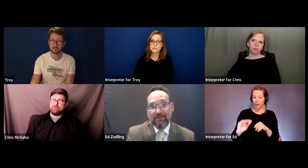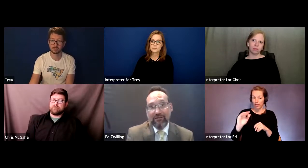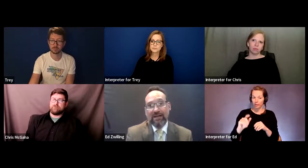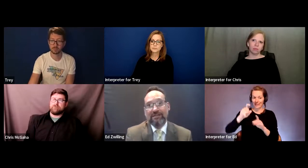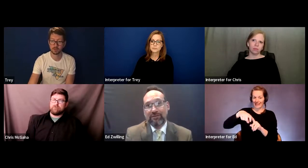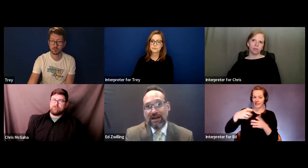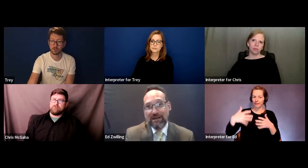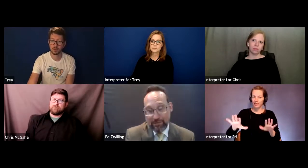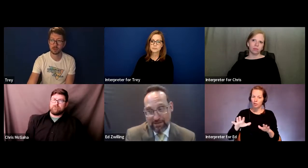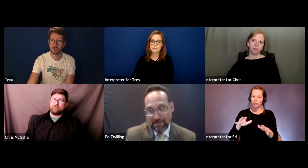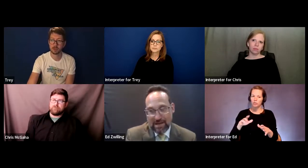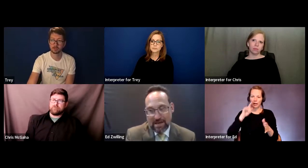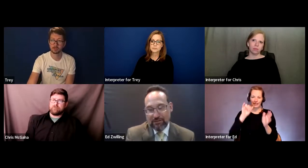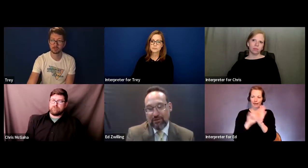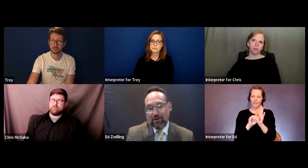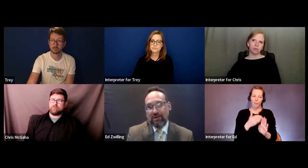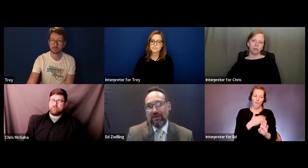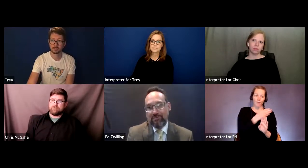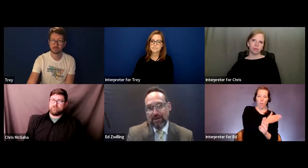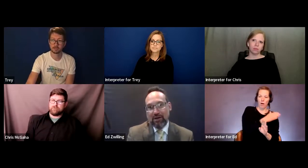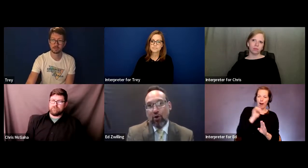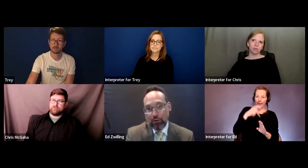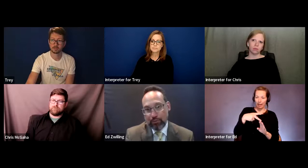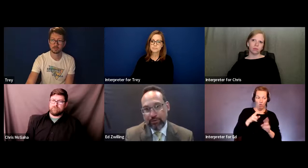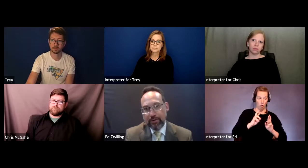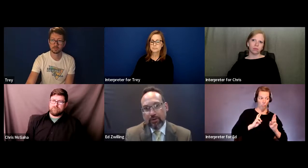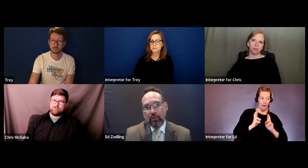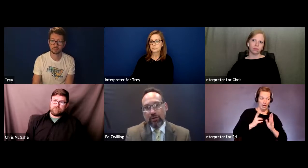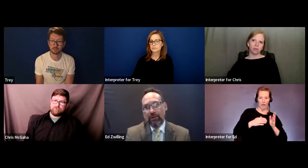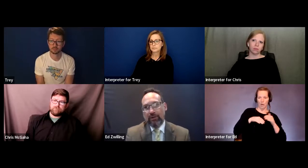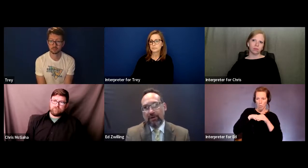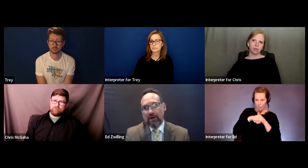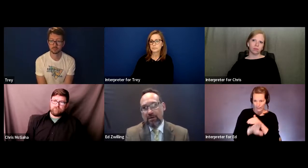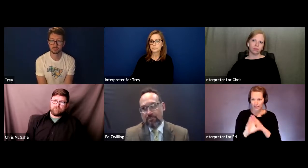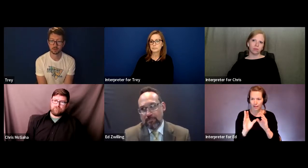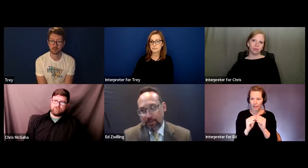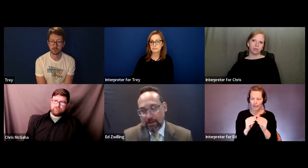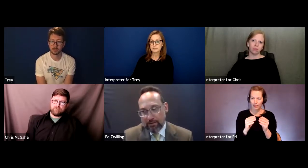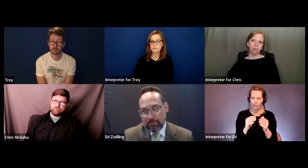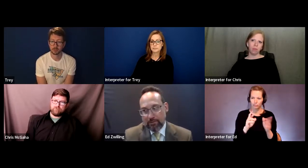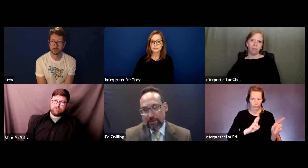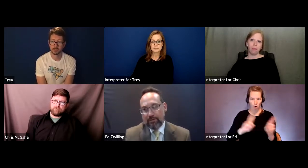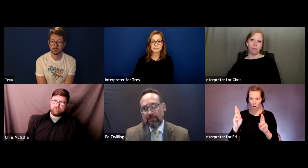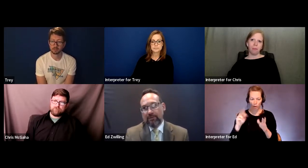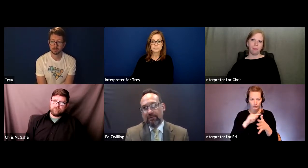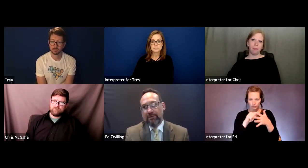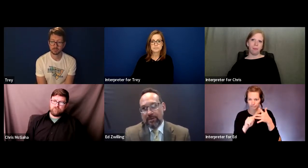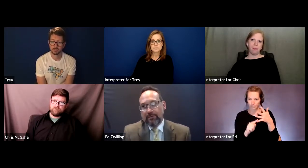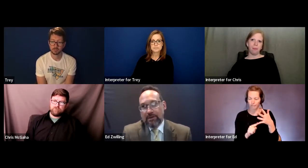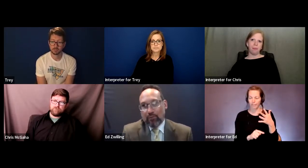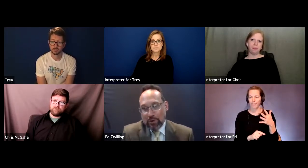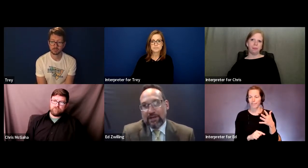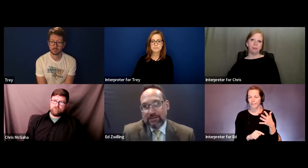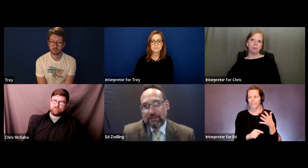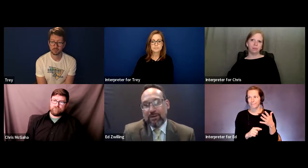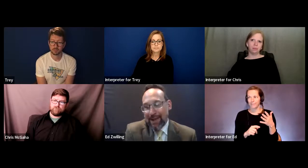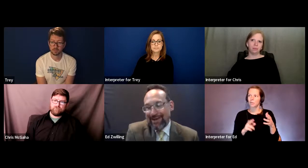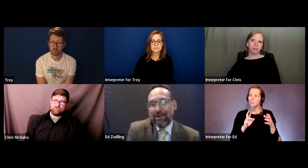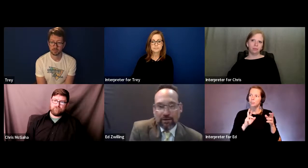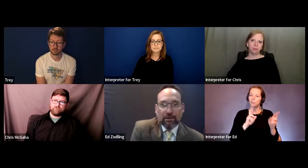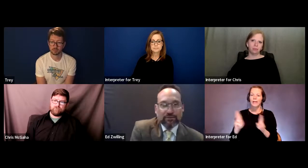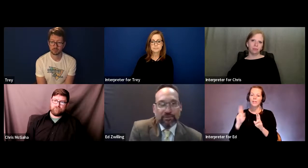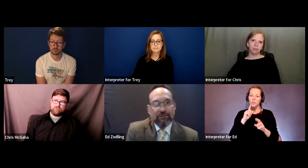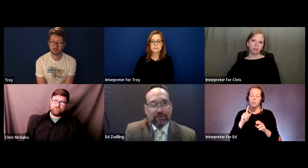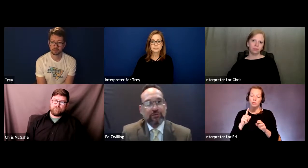in advance of the IEP and you've come into that meeting armed with -- ready to demand